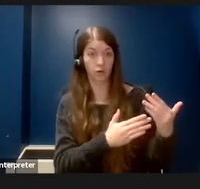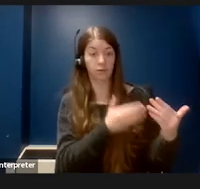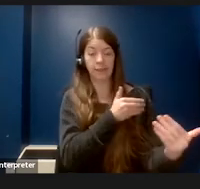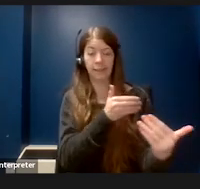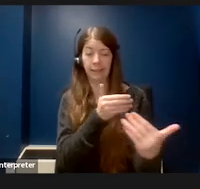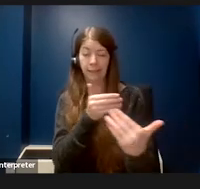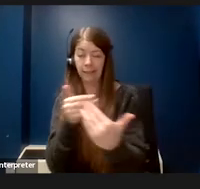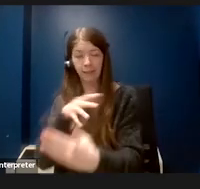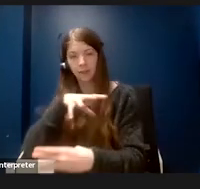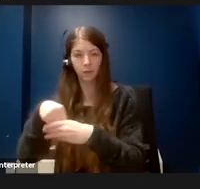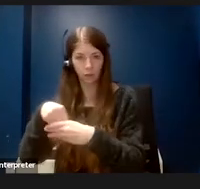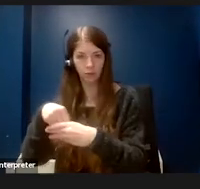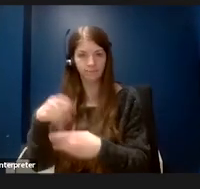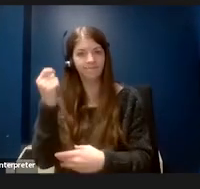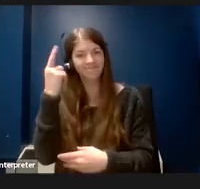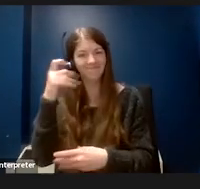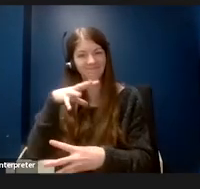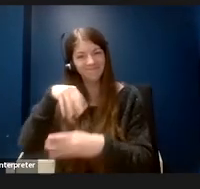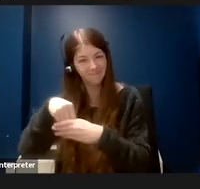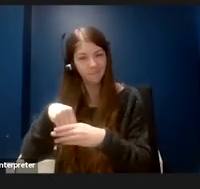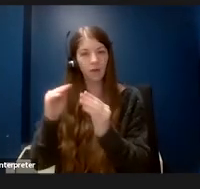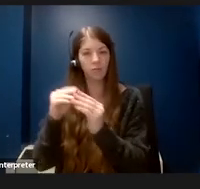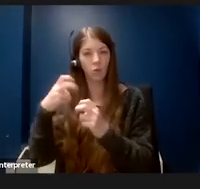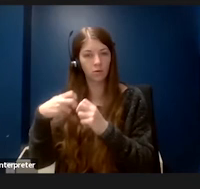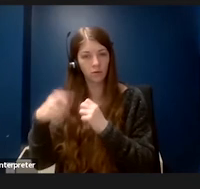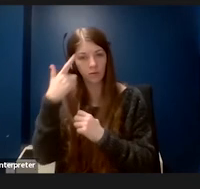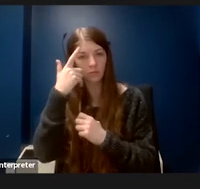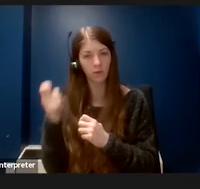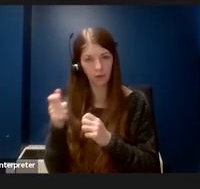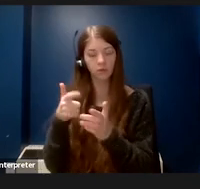however, inclusion is more difficult because it requires that people are valued